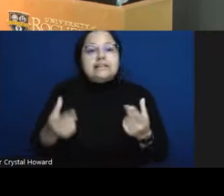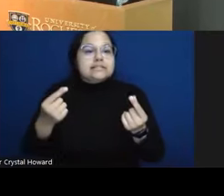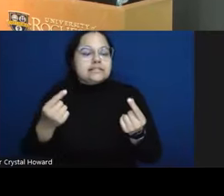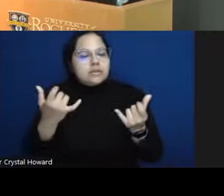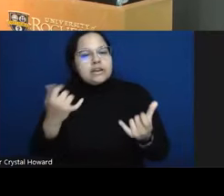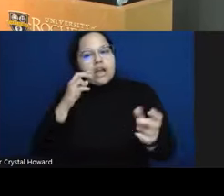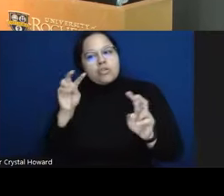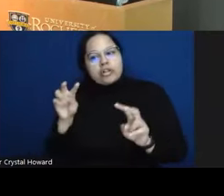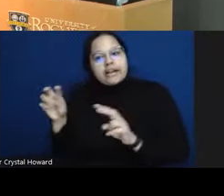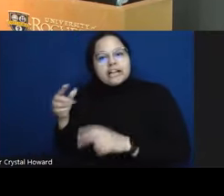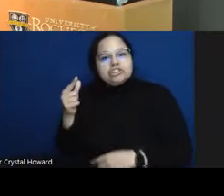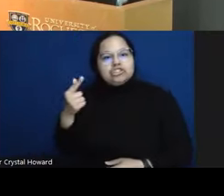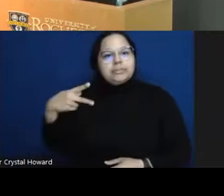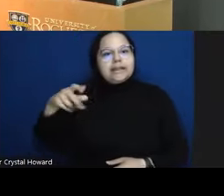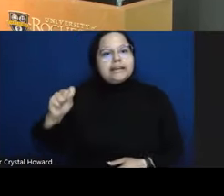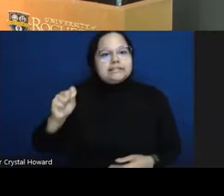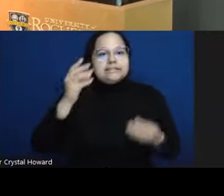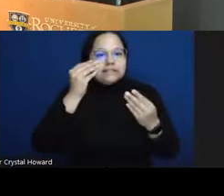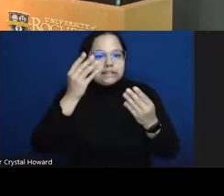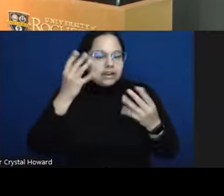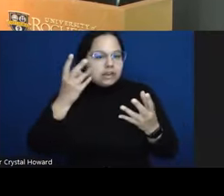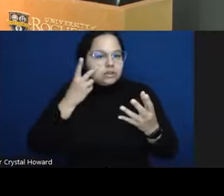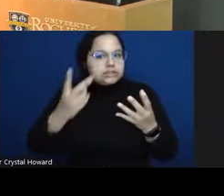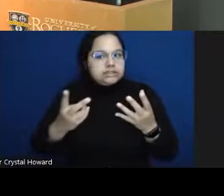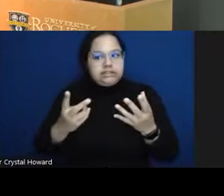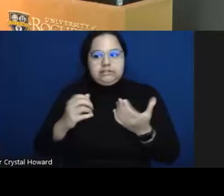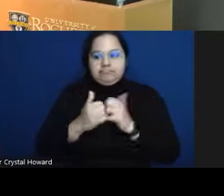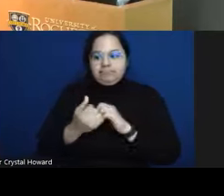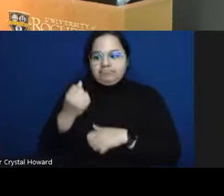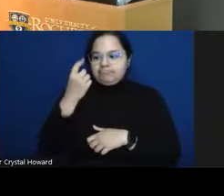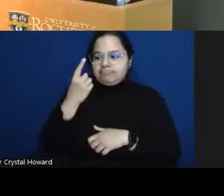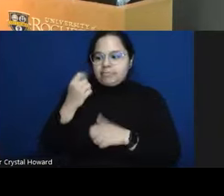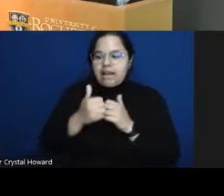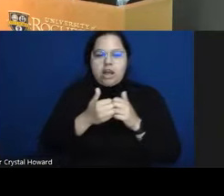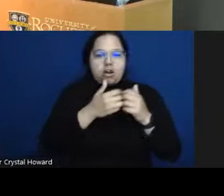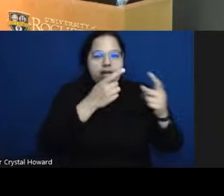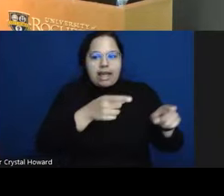experiences are happening um in specific activity spaces right where are people engaging in cultur